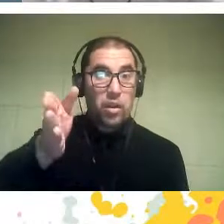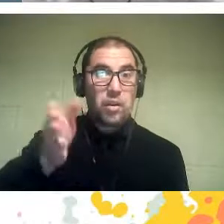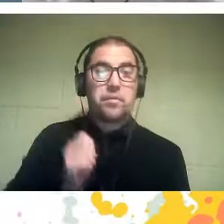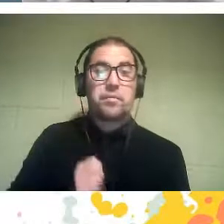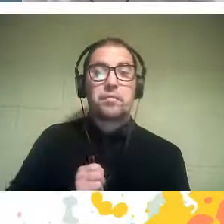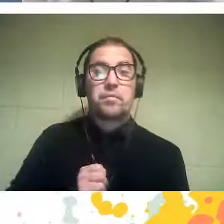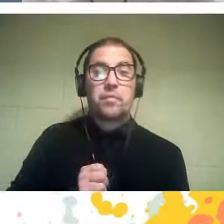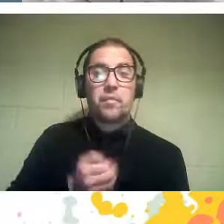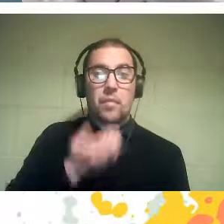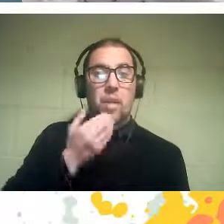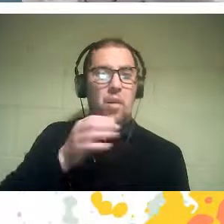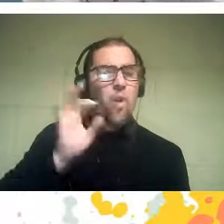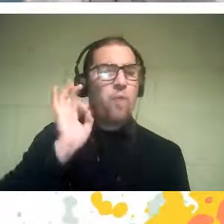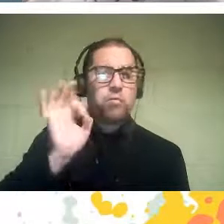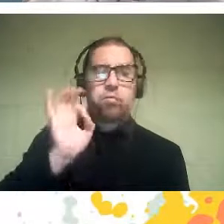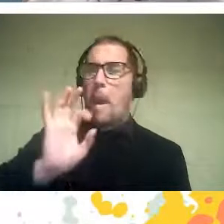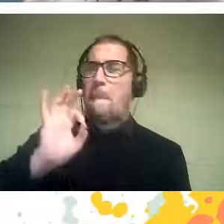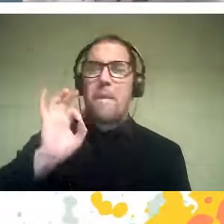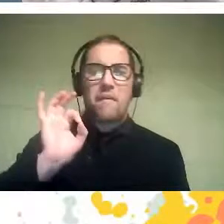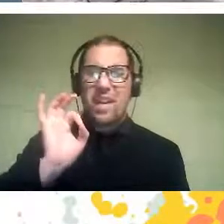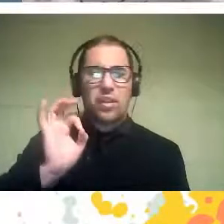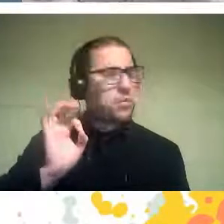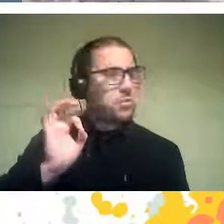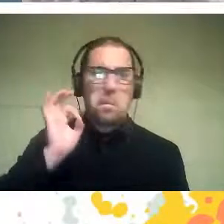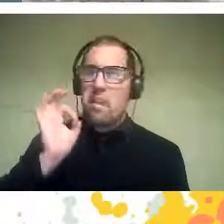because it has worked wonderfully well.